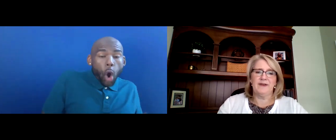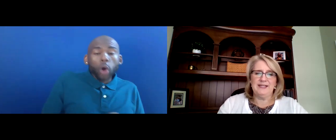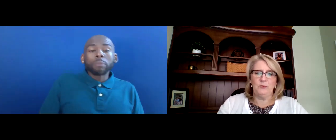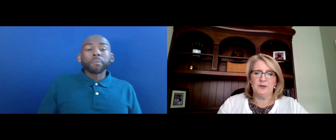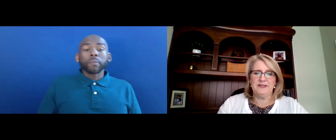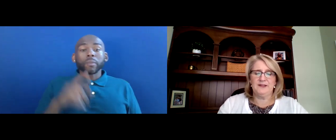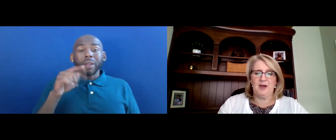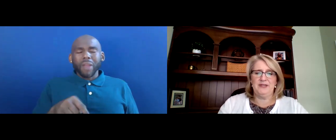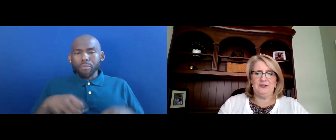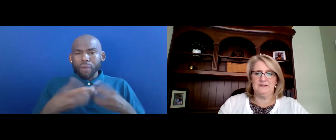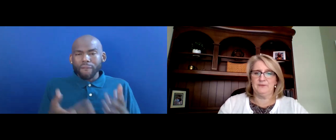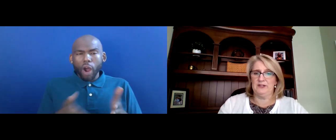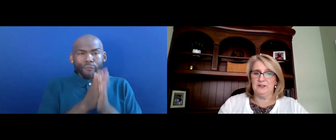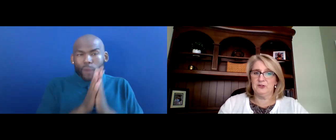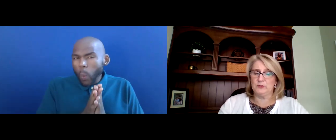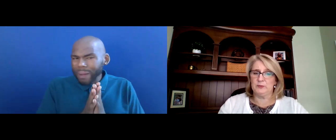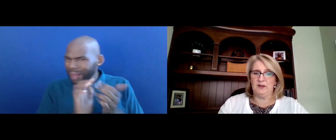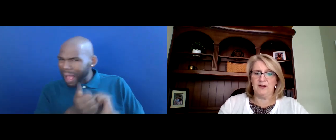PROVIDING WORKPLACE ACCOMMODATIONS FOR INDIVIDUALS WITH LONG